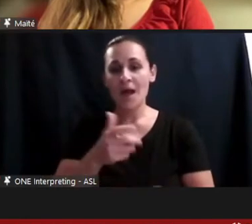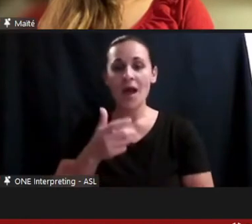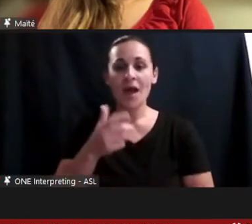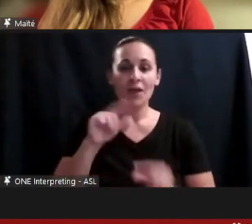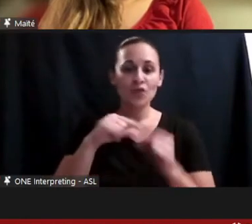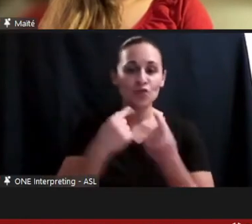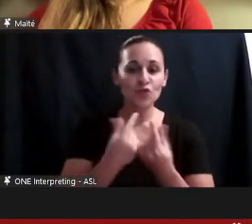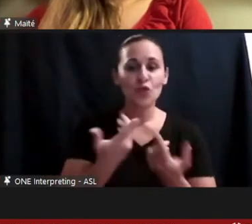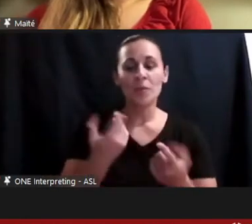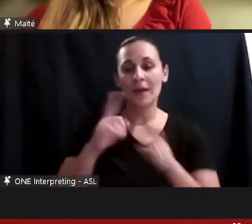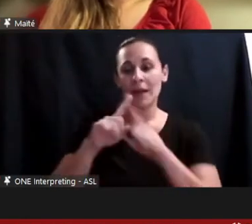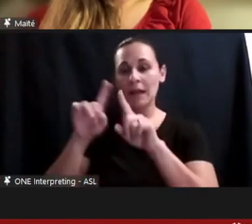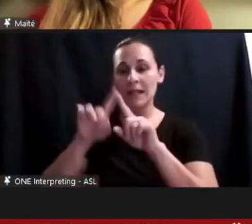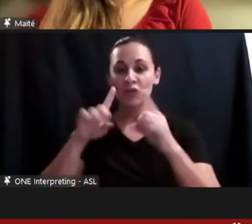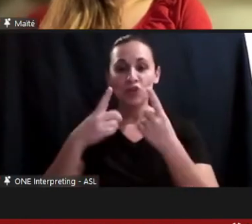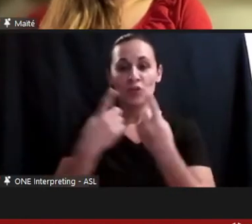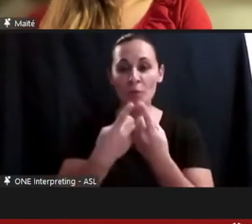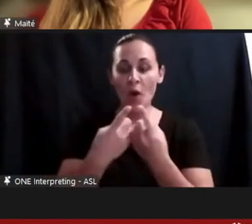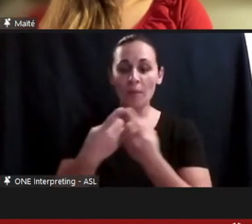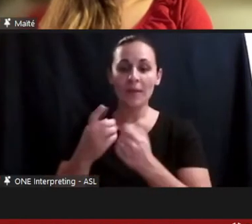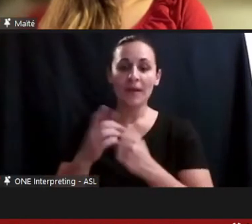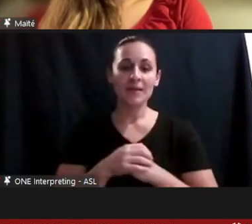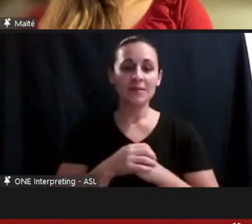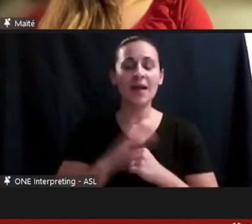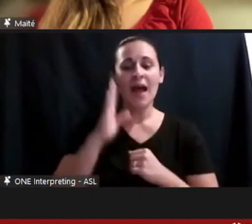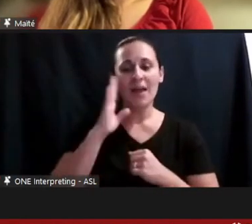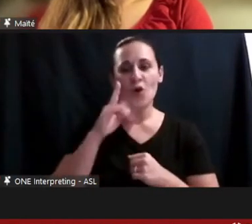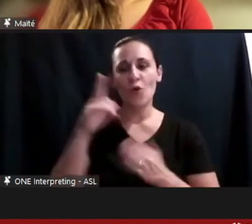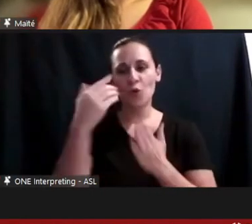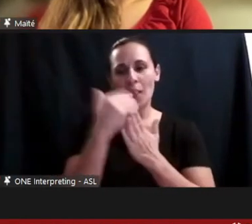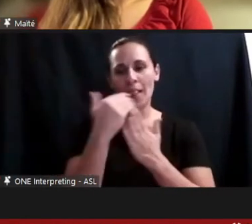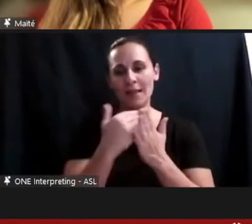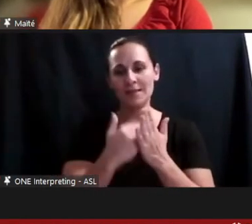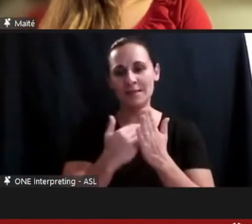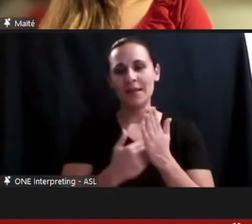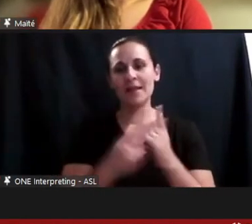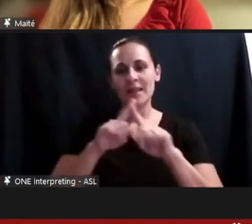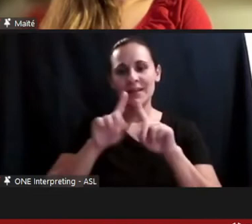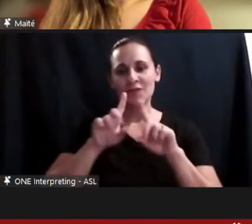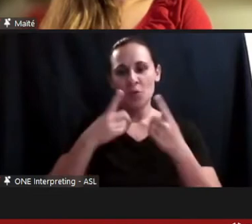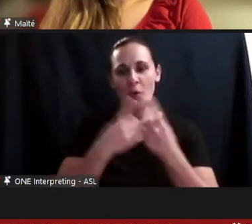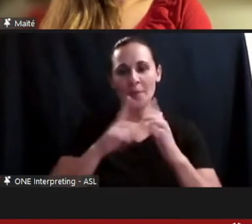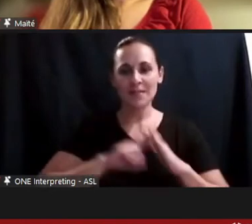I know that many of them are listed at the start of the event, thank you for supporting this really